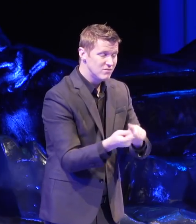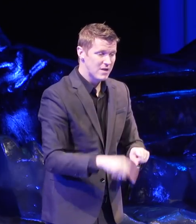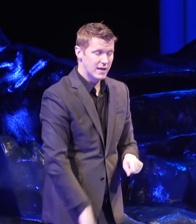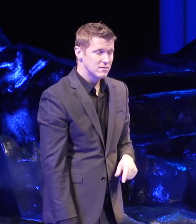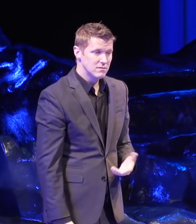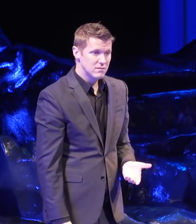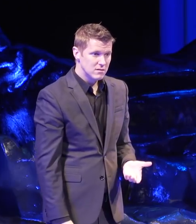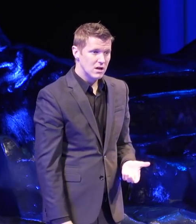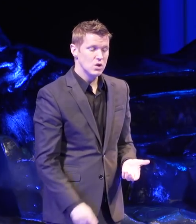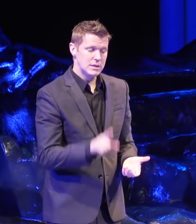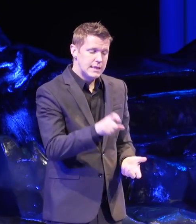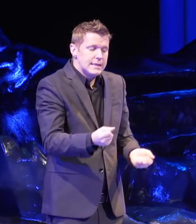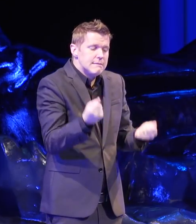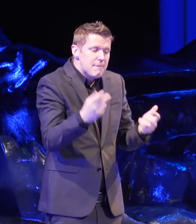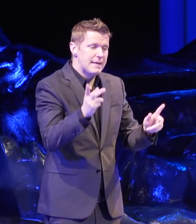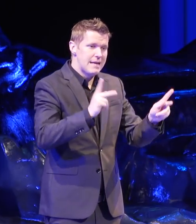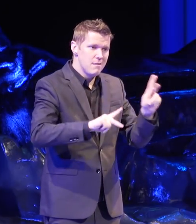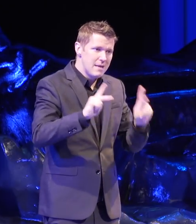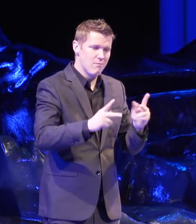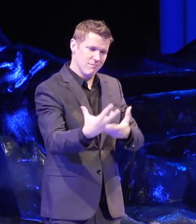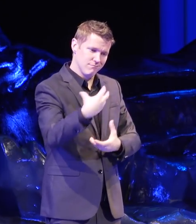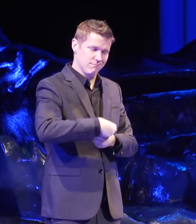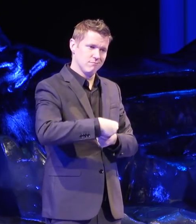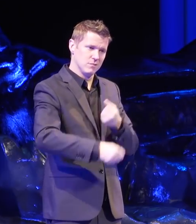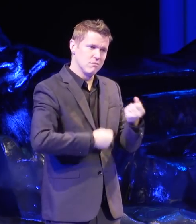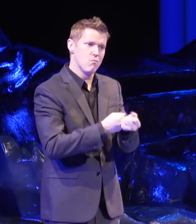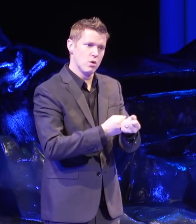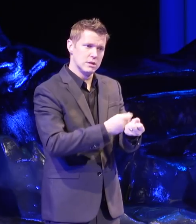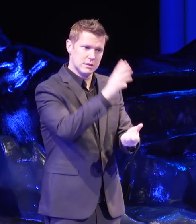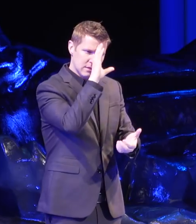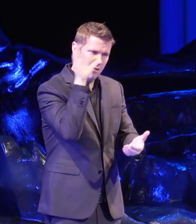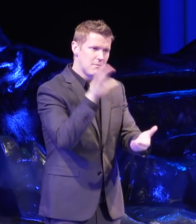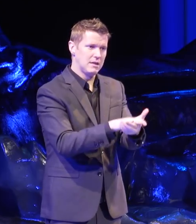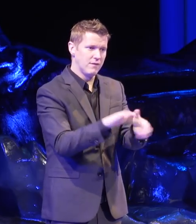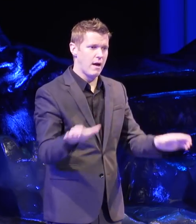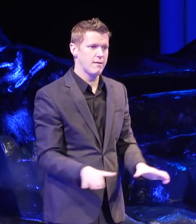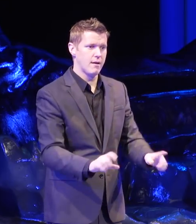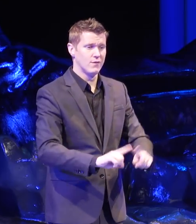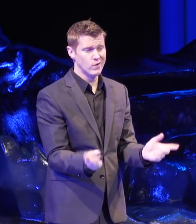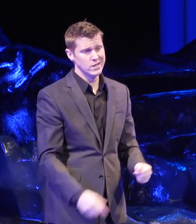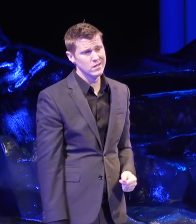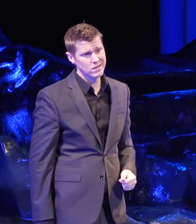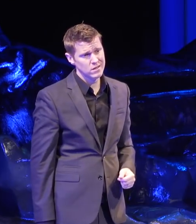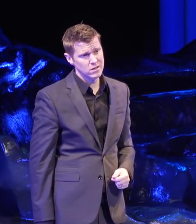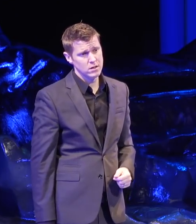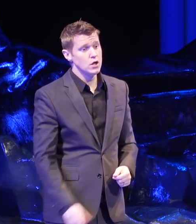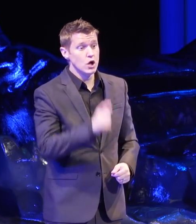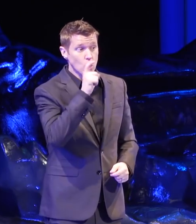You need as many people as possible to believe and act differently. You don't need everybody.